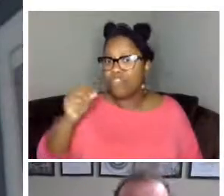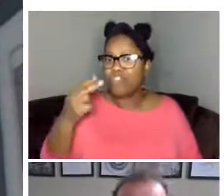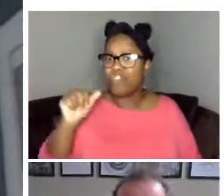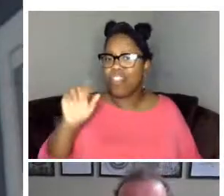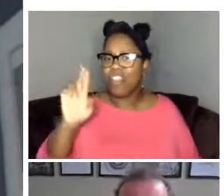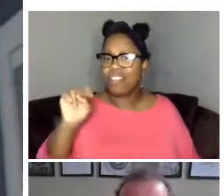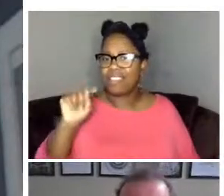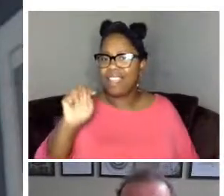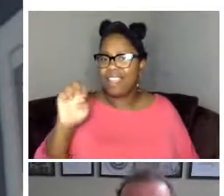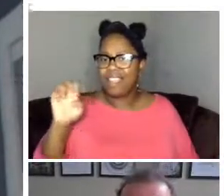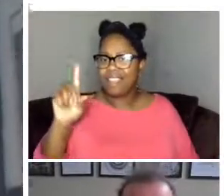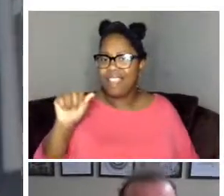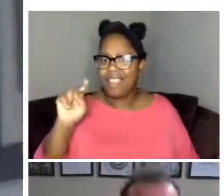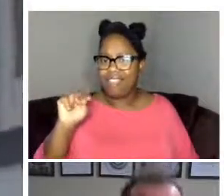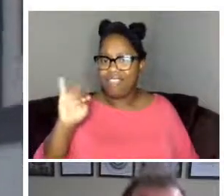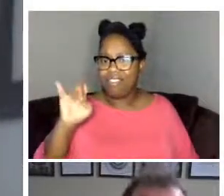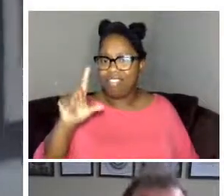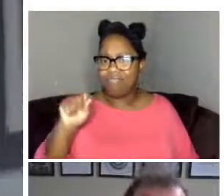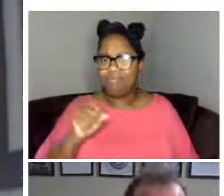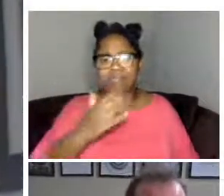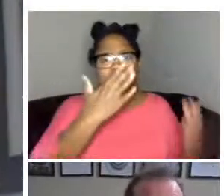much for uh working with us and for being here